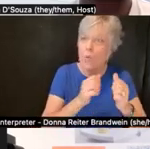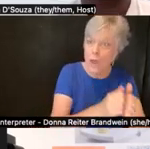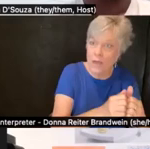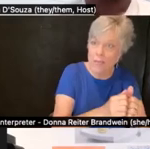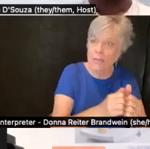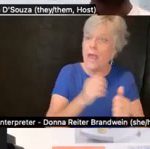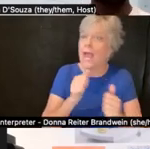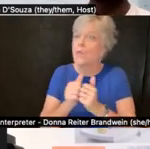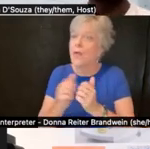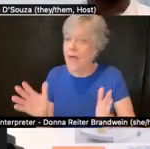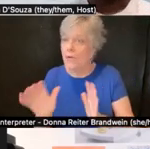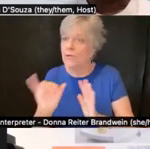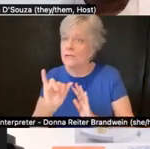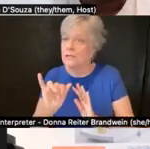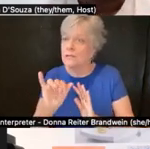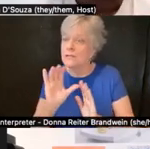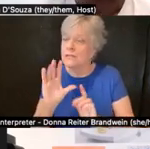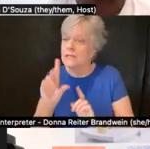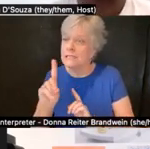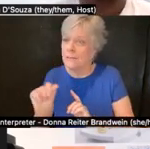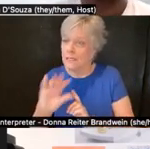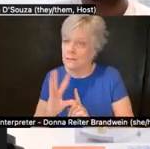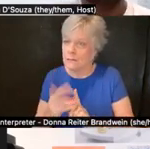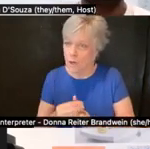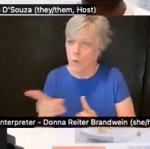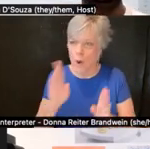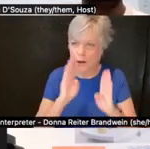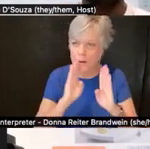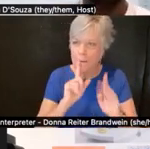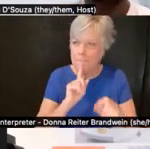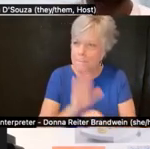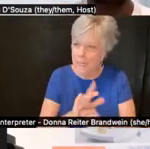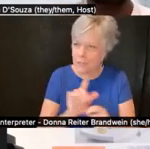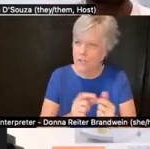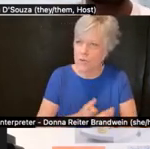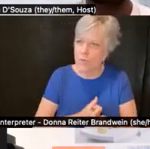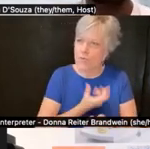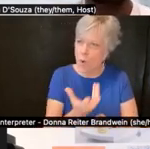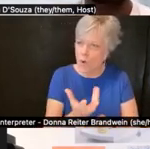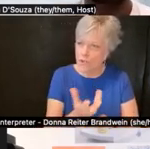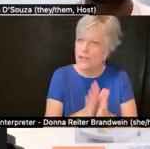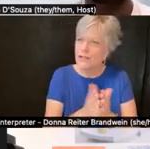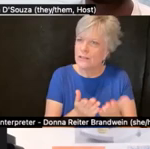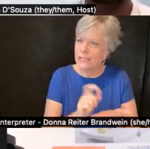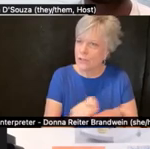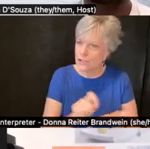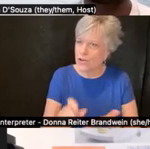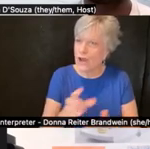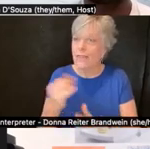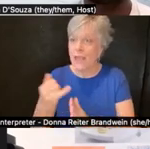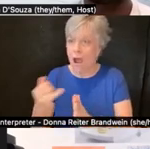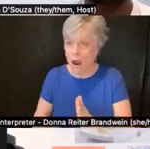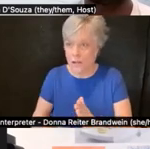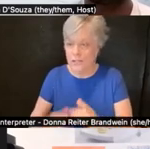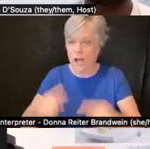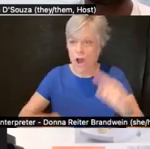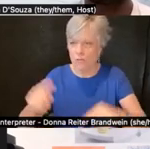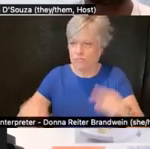who are committed to poetry, literature, and the arts across a variety of media. And I'd like to go back in particular to a piece